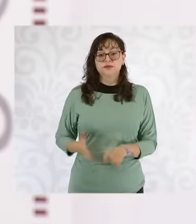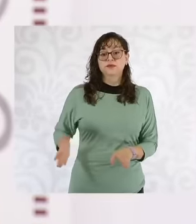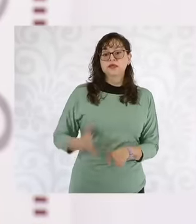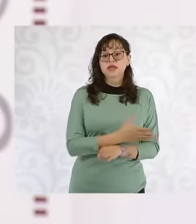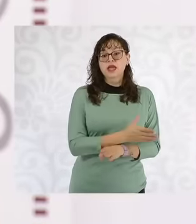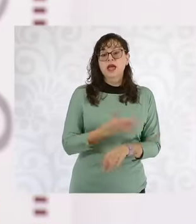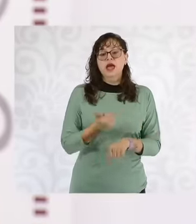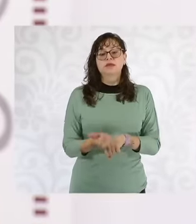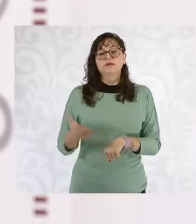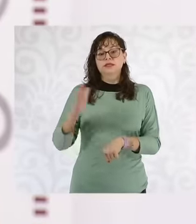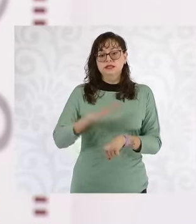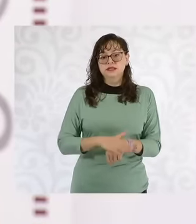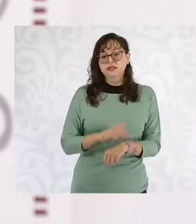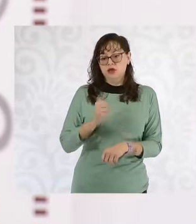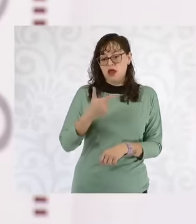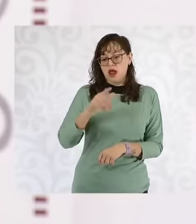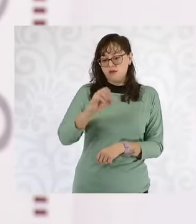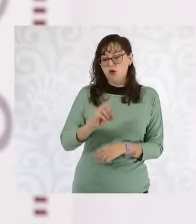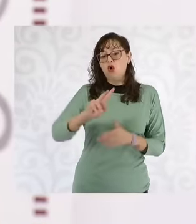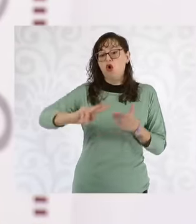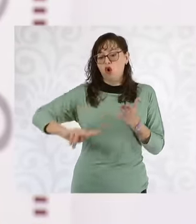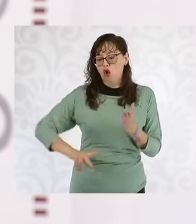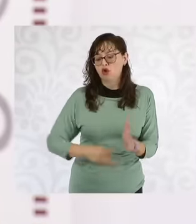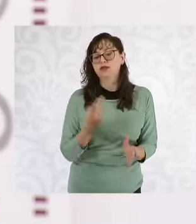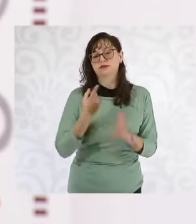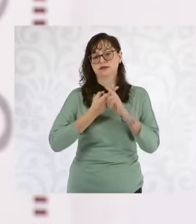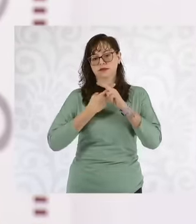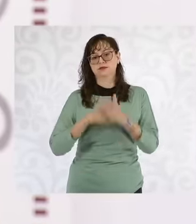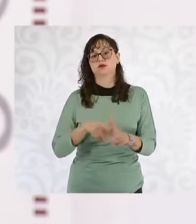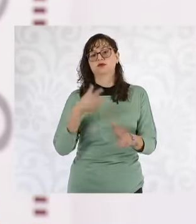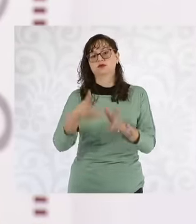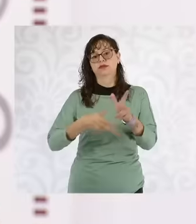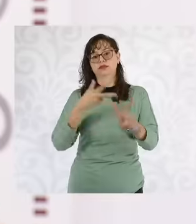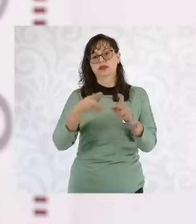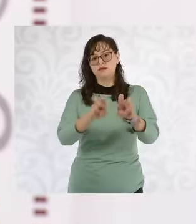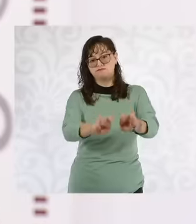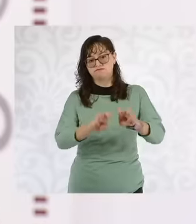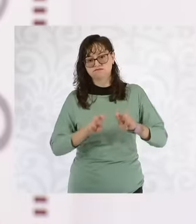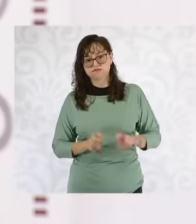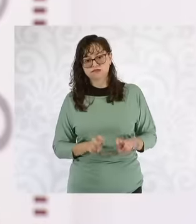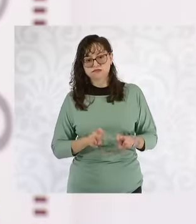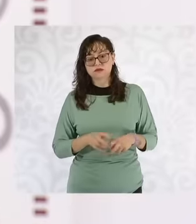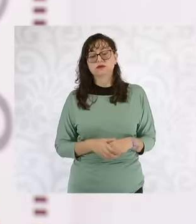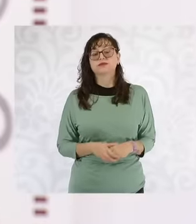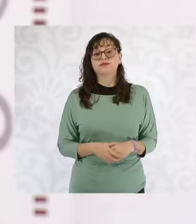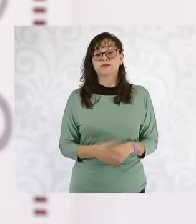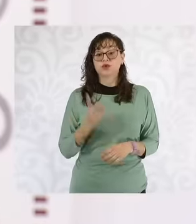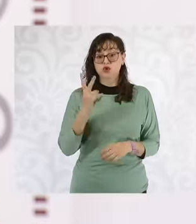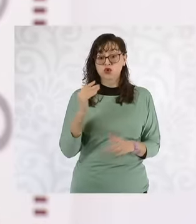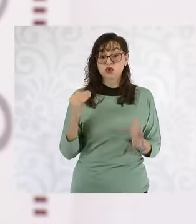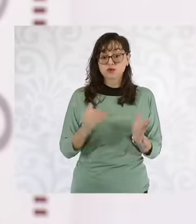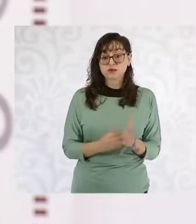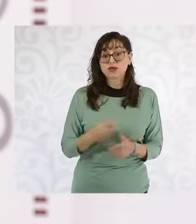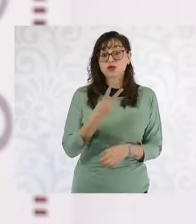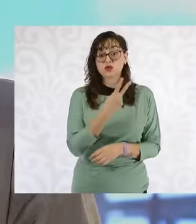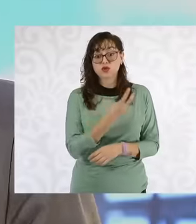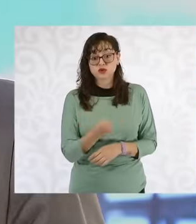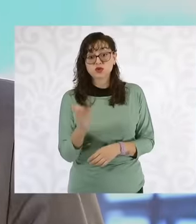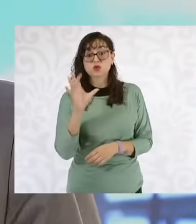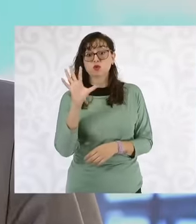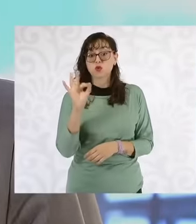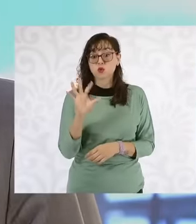when passenger trains returned and in order to operate the 2 40 km of track that were put